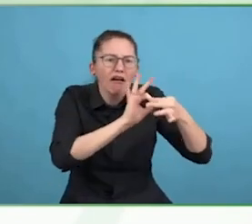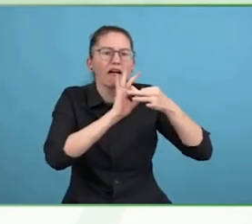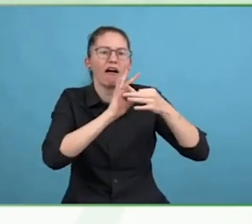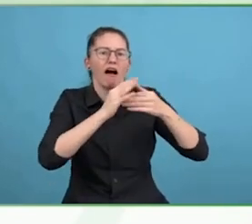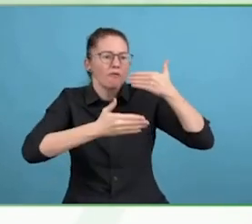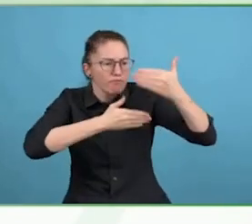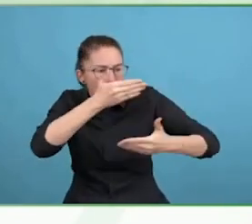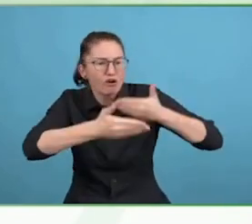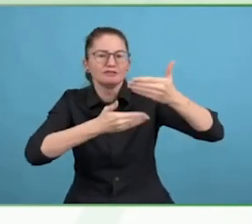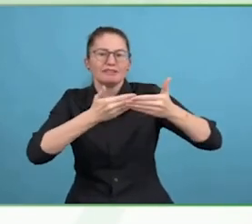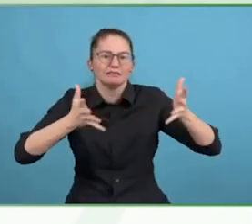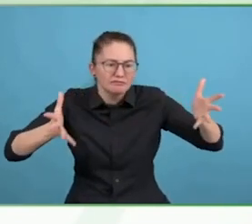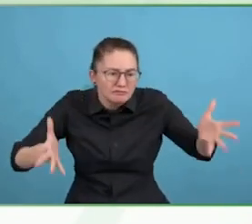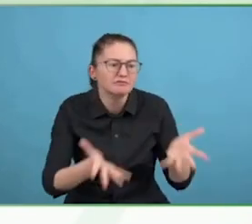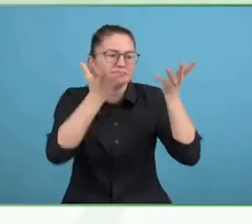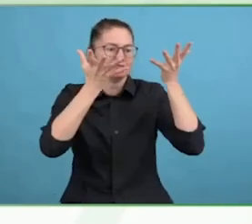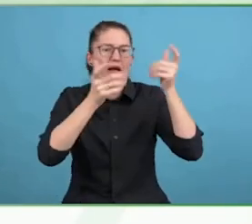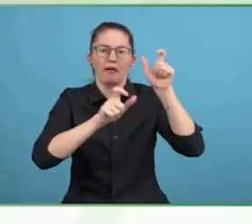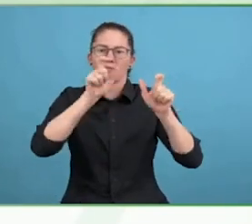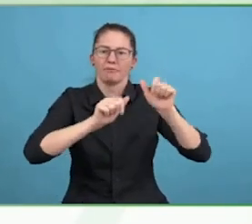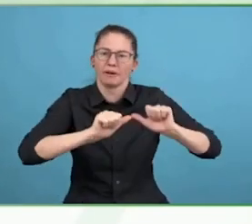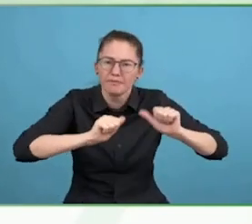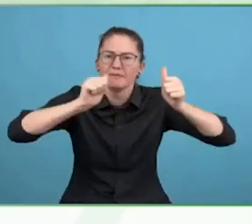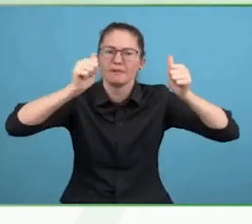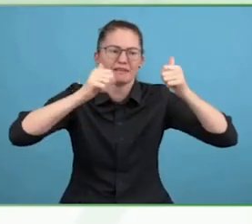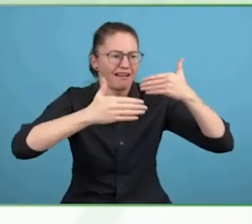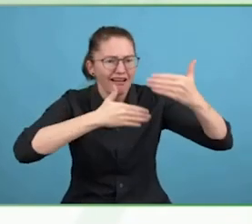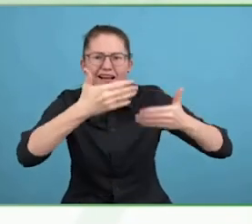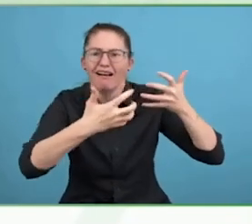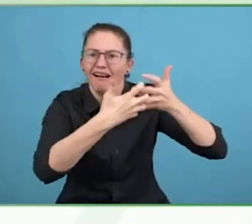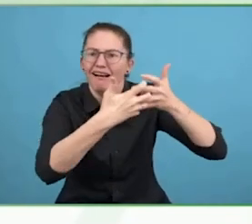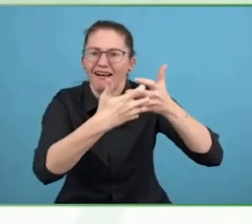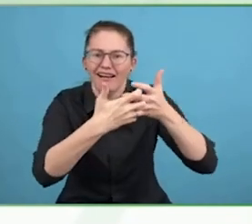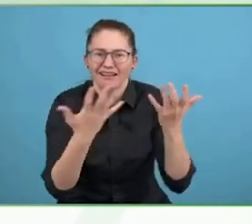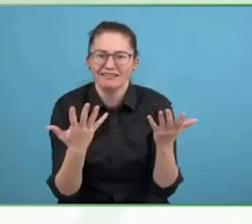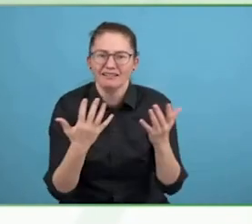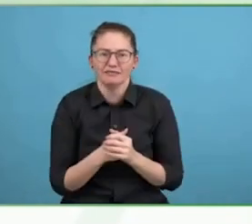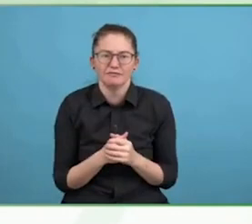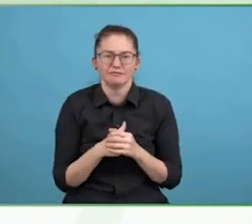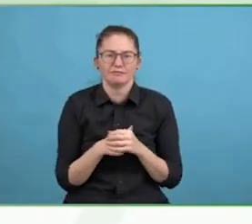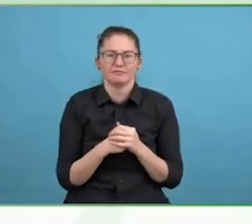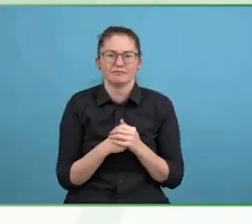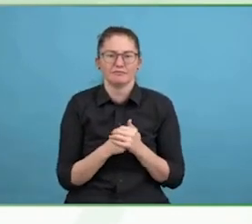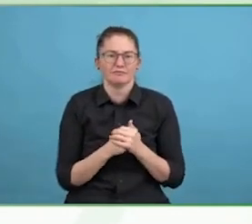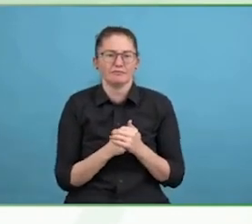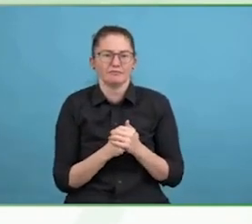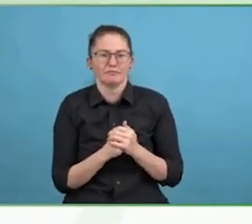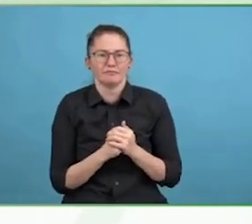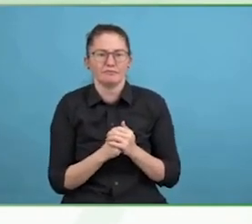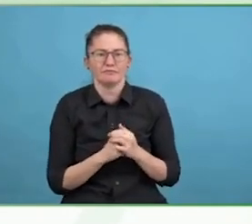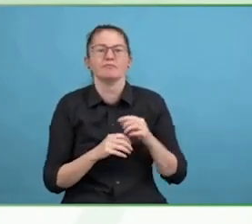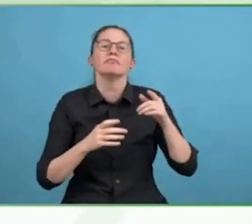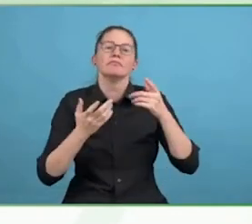I emailed Paul. I said hi Paul, are we committed to this or not?